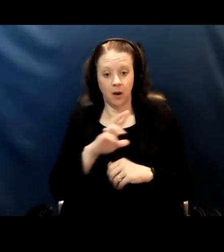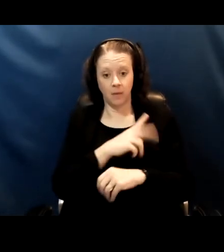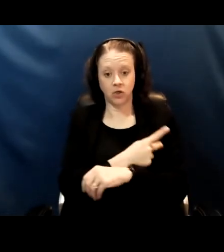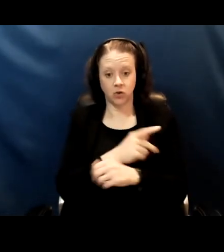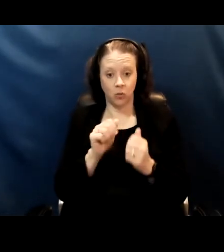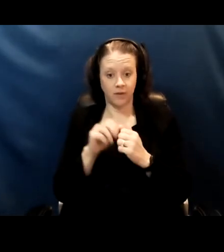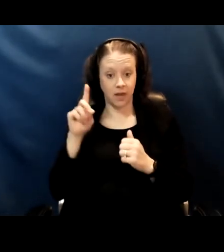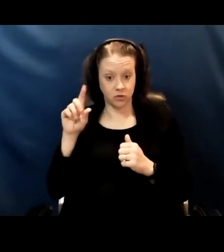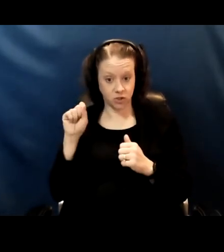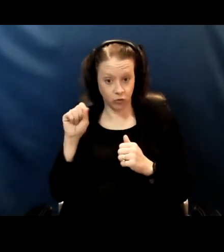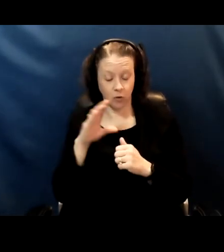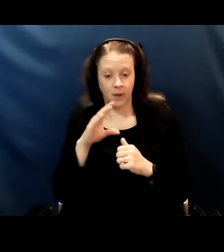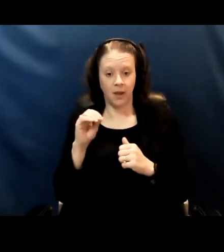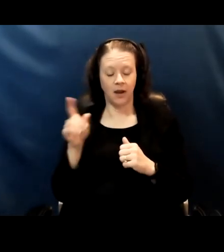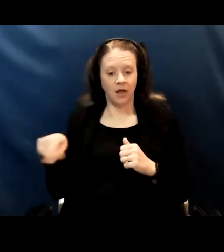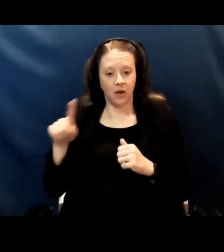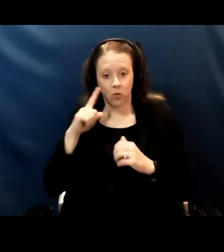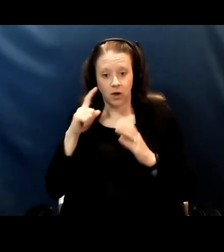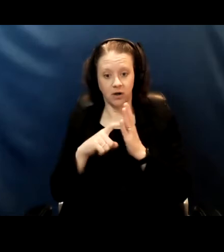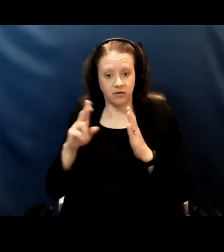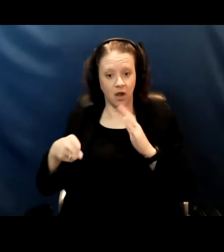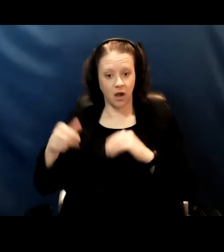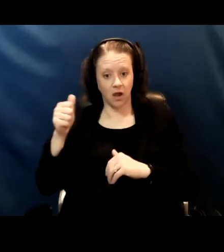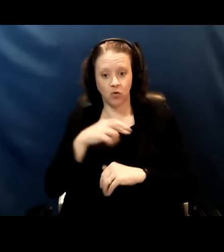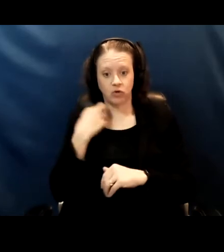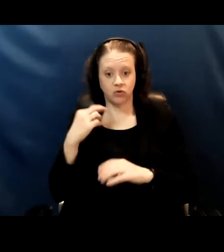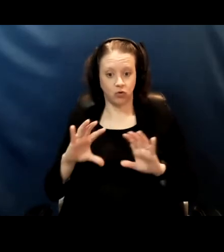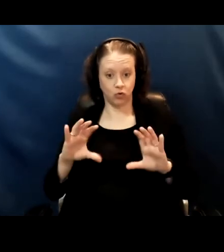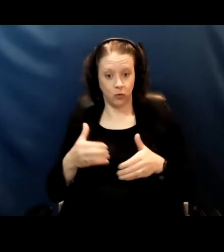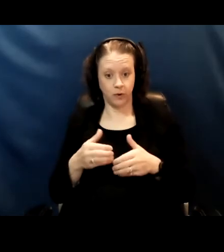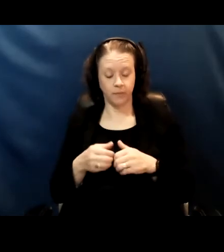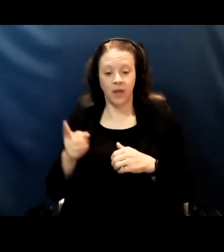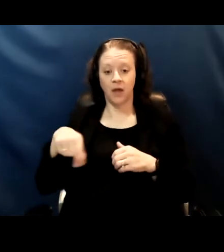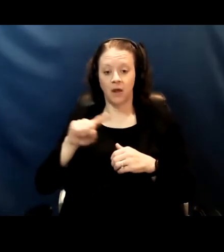who are recognized as a higher risk group. They are patients with cerebral palsy,